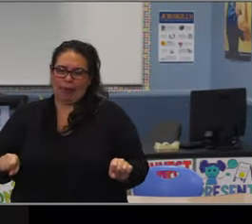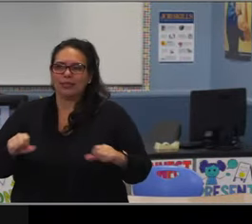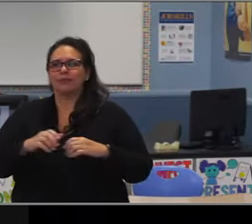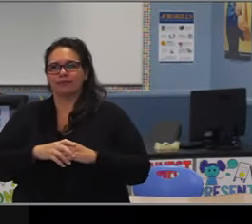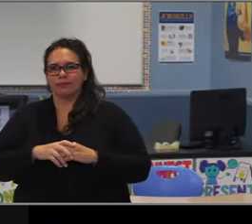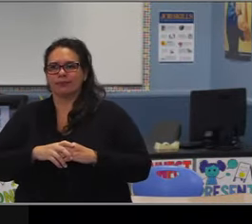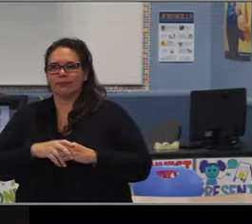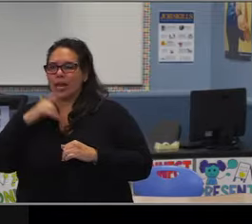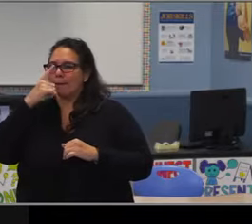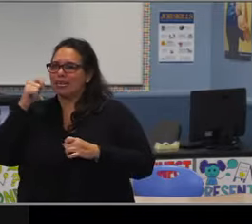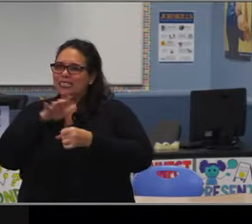and how do we do so.